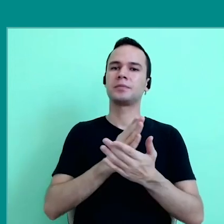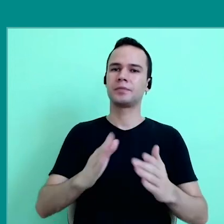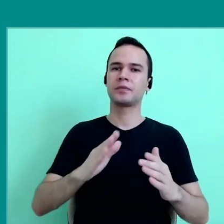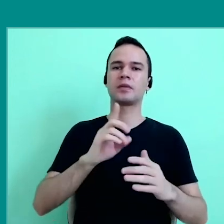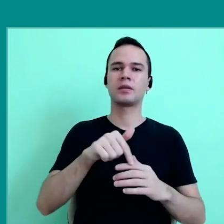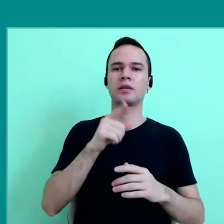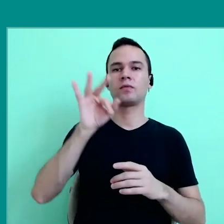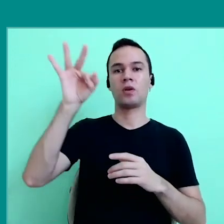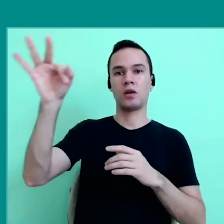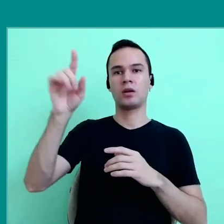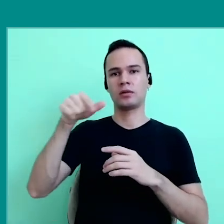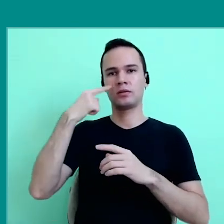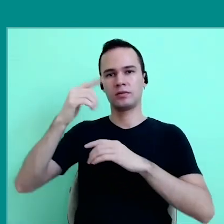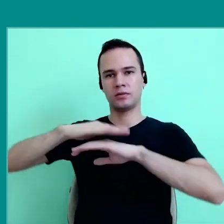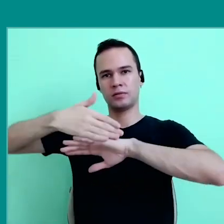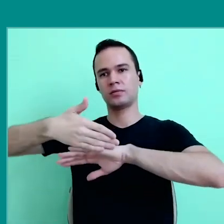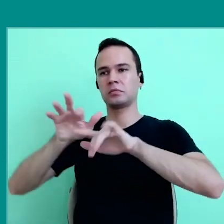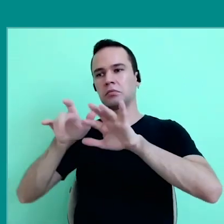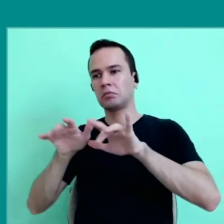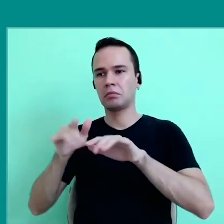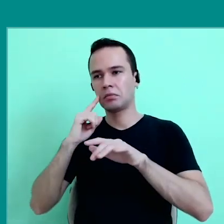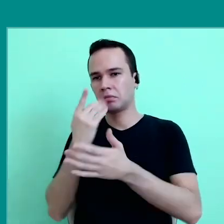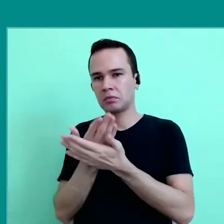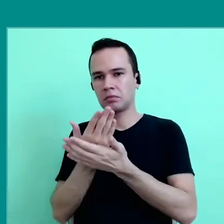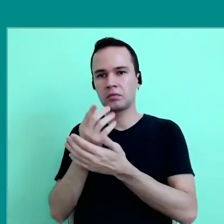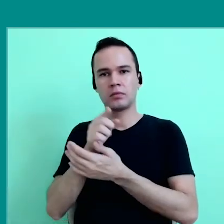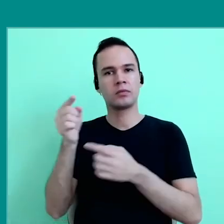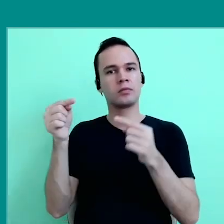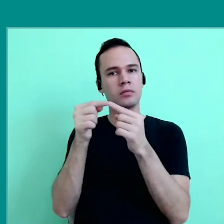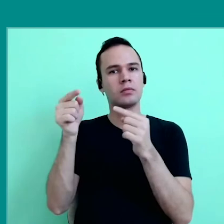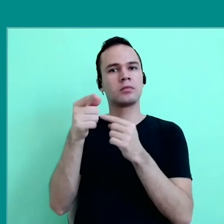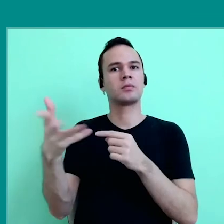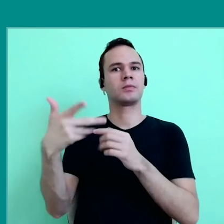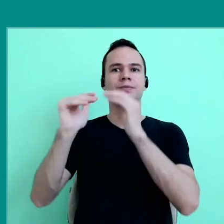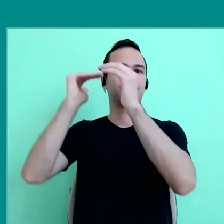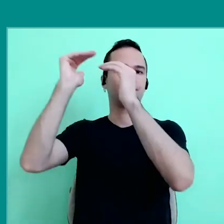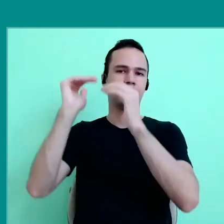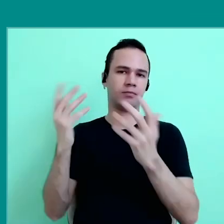that the future is that I just showed, which was shown to be inexorable, for sure.